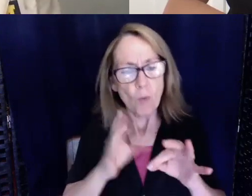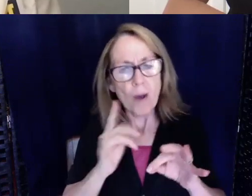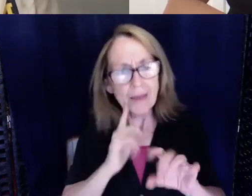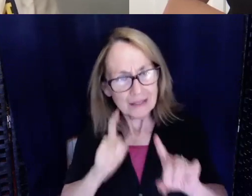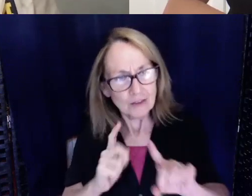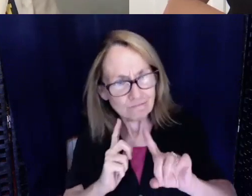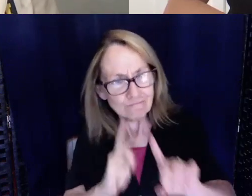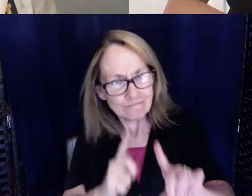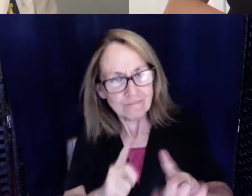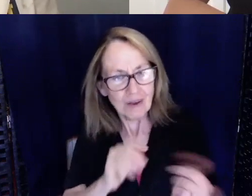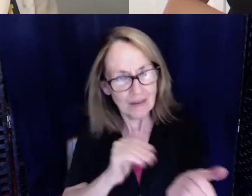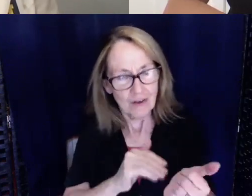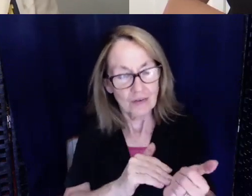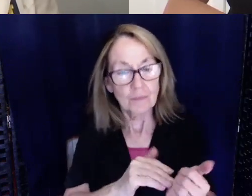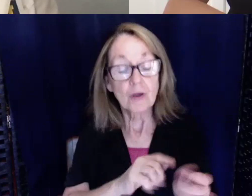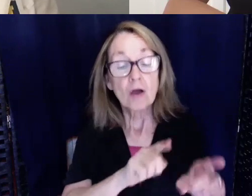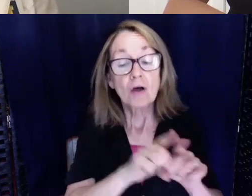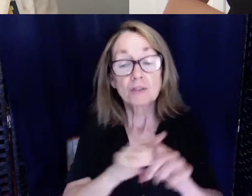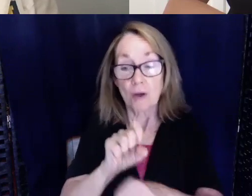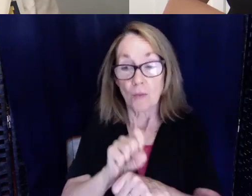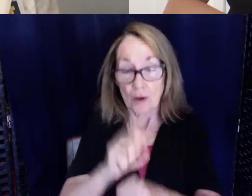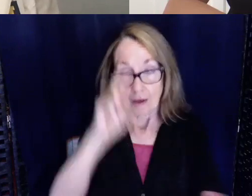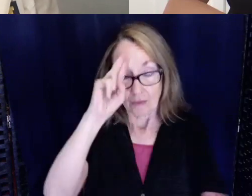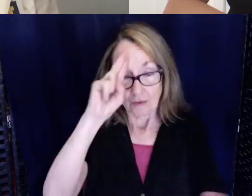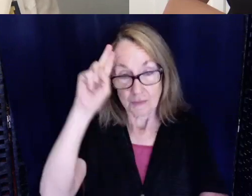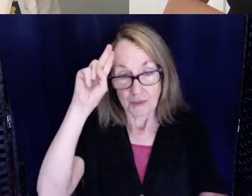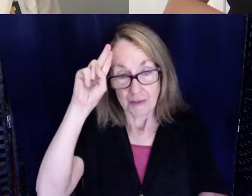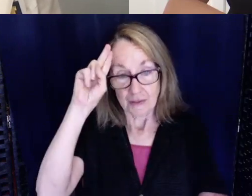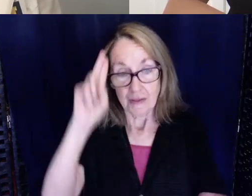Then I also work at the hospital and where I float to different